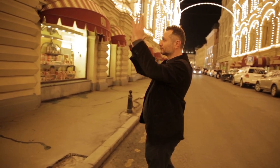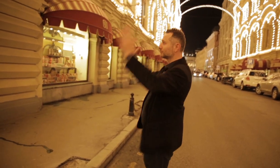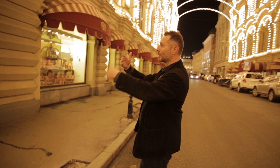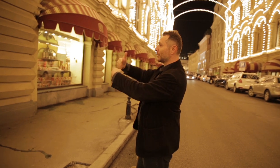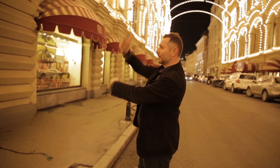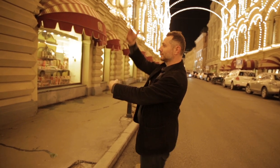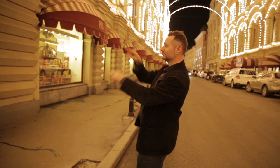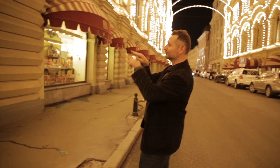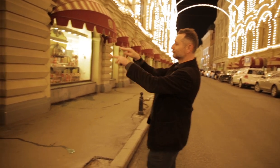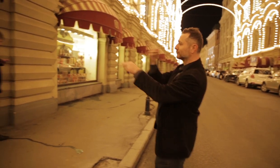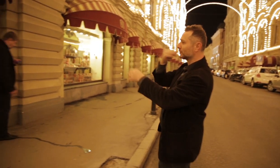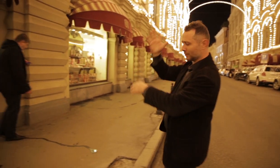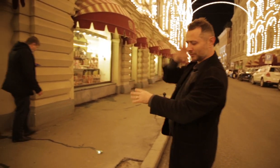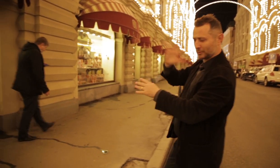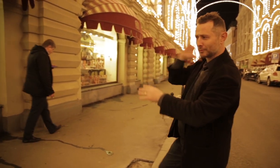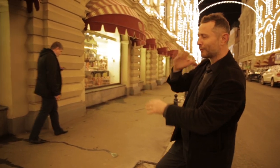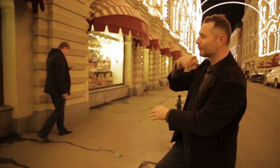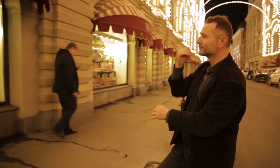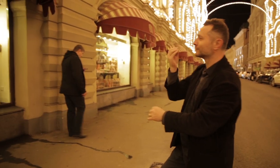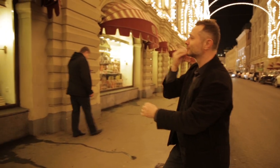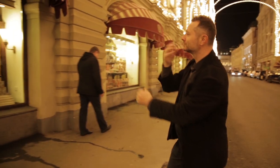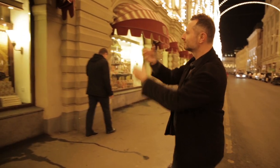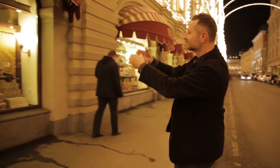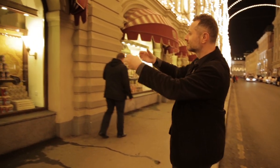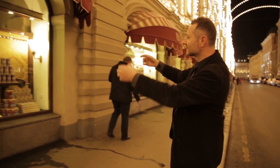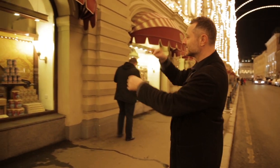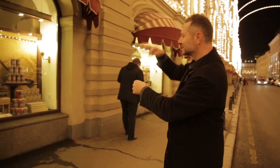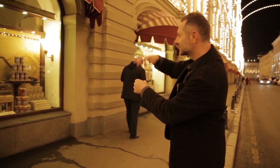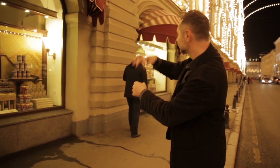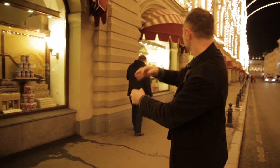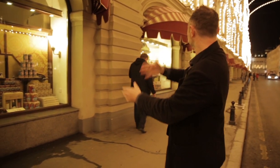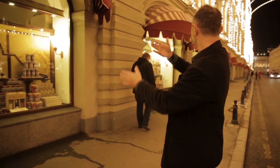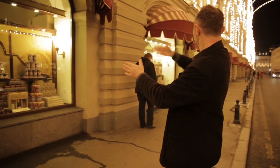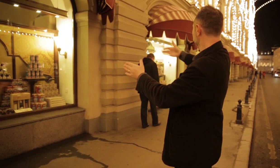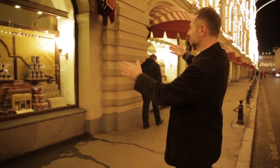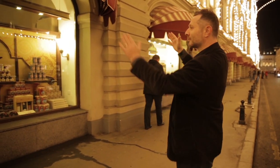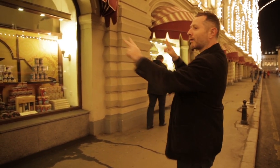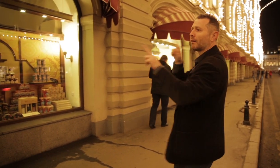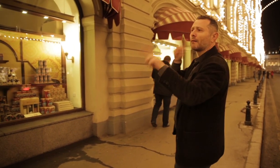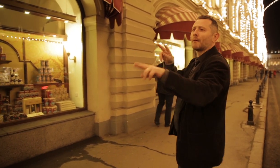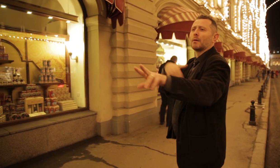The window displays are stocked with Soviet-style food, tea, and so on. It is beautiful here